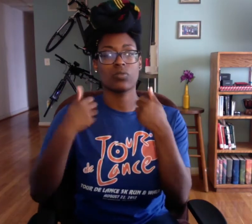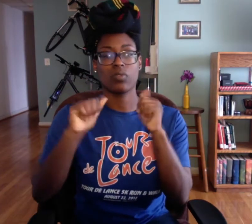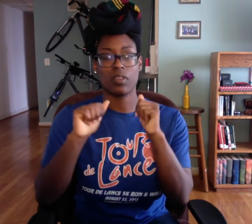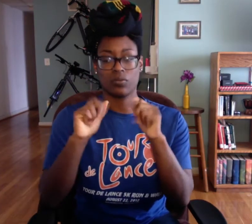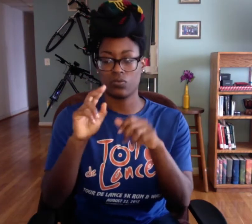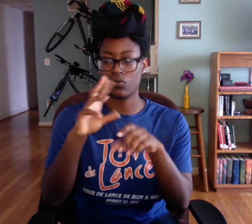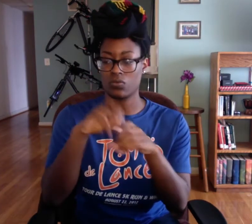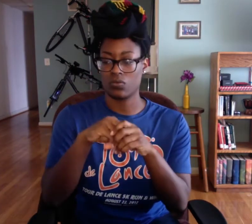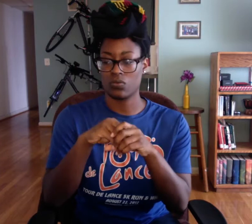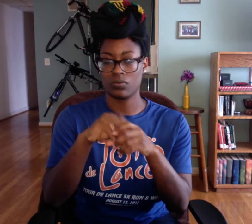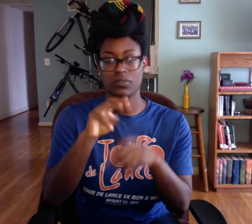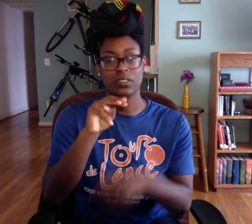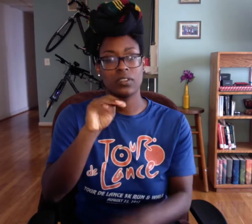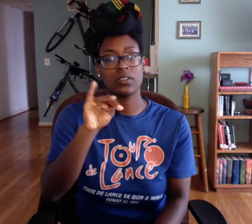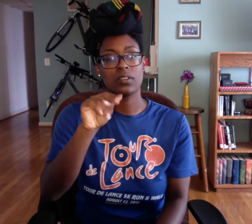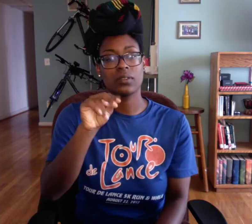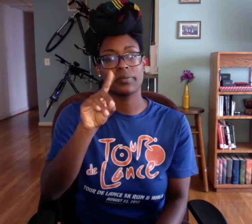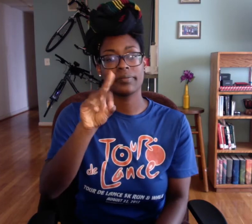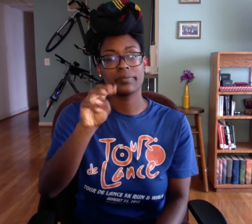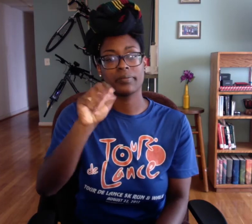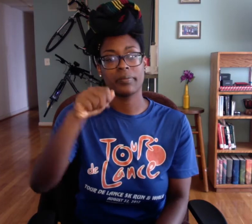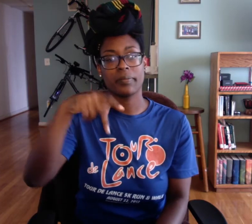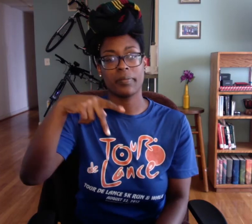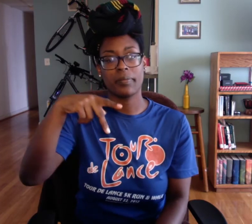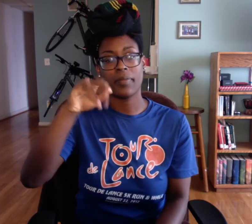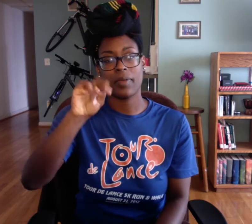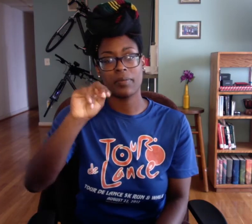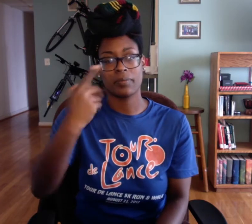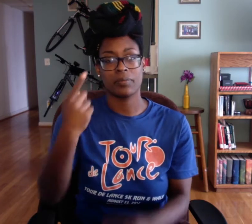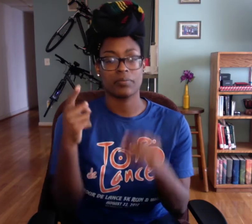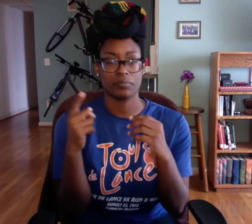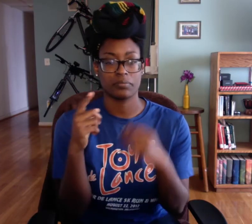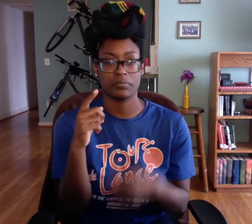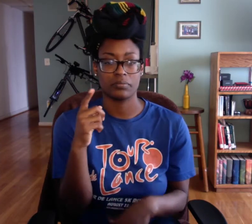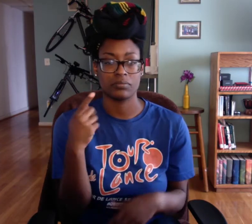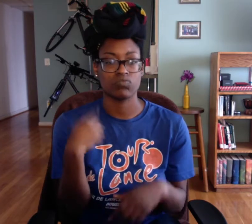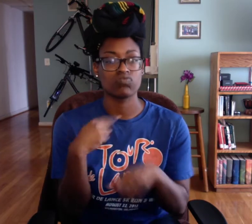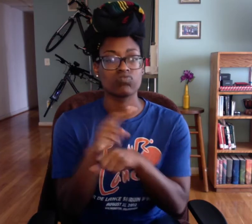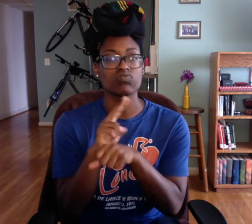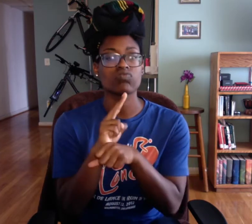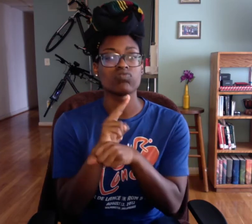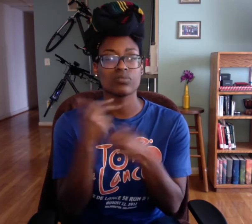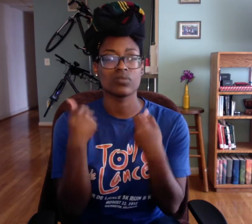This semester I think I'm gonna try and utilize mind mapping more.